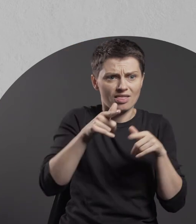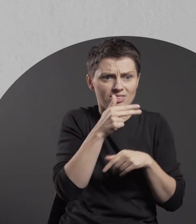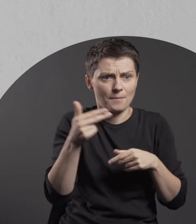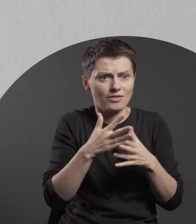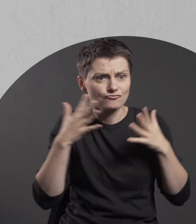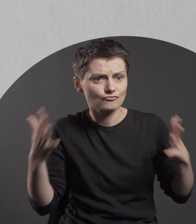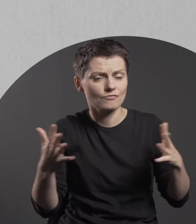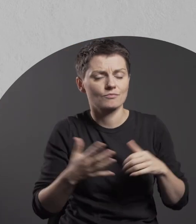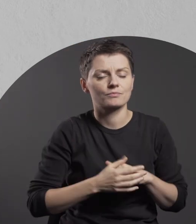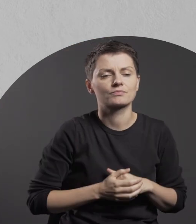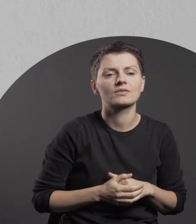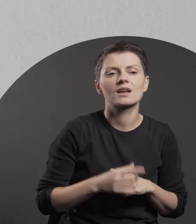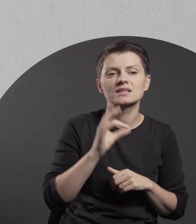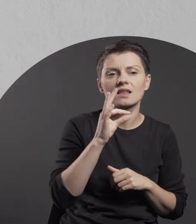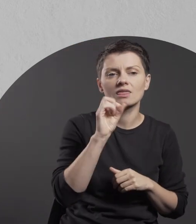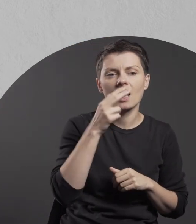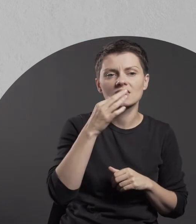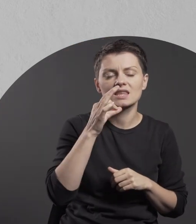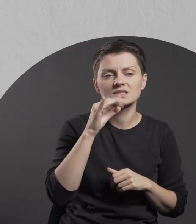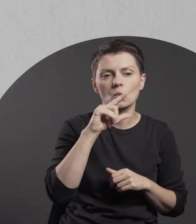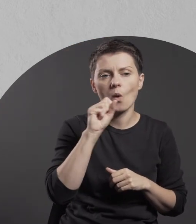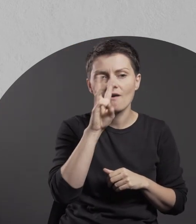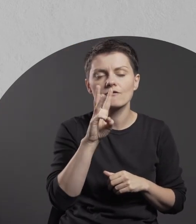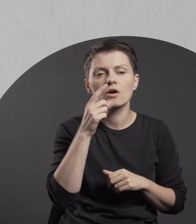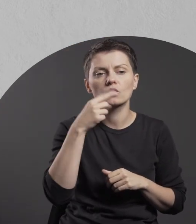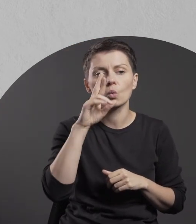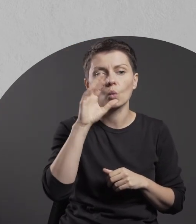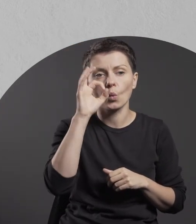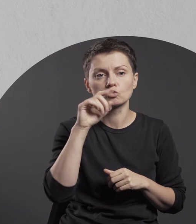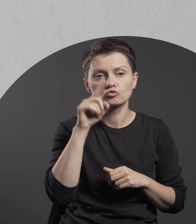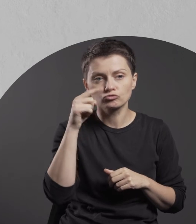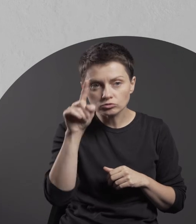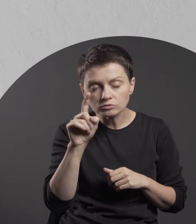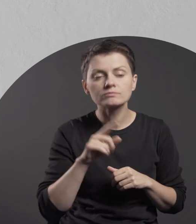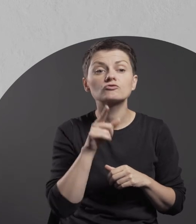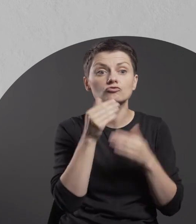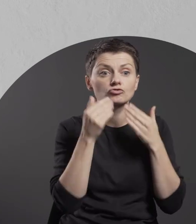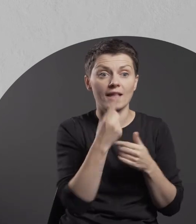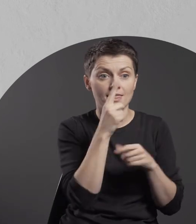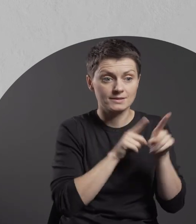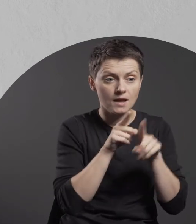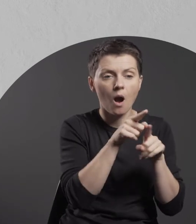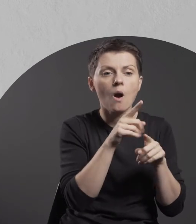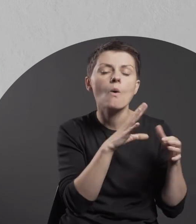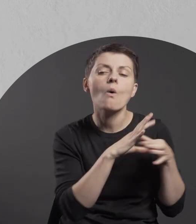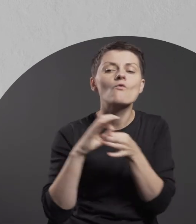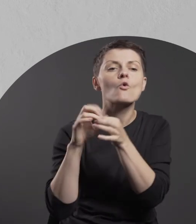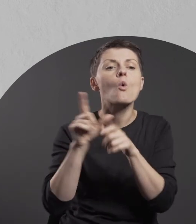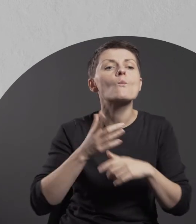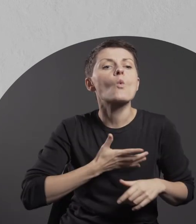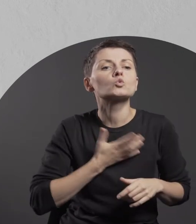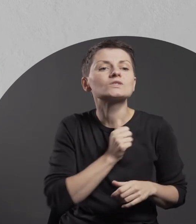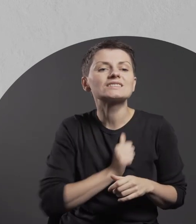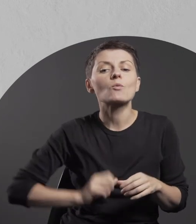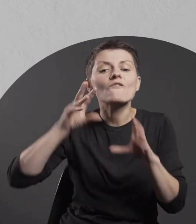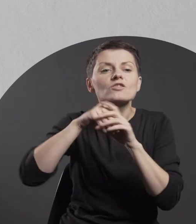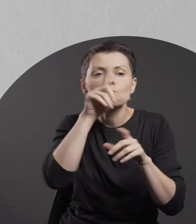By exclusively using one sign – one signifier, Stanisław Dróżdż refers to the sense of social alienation,